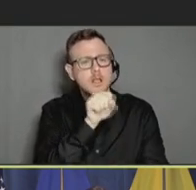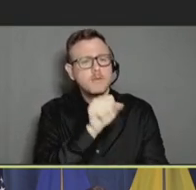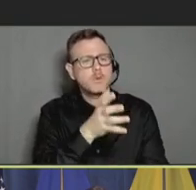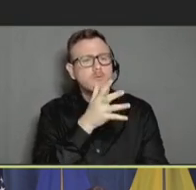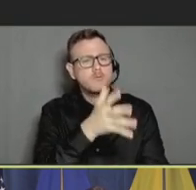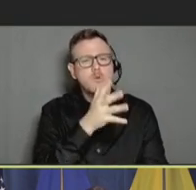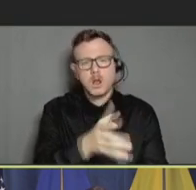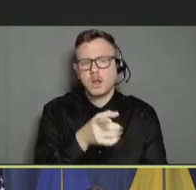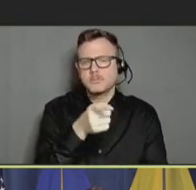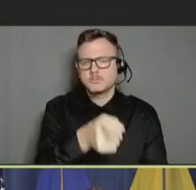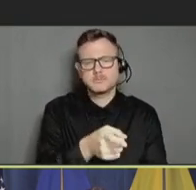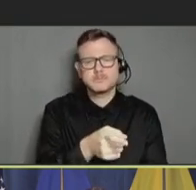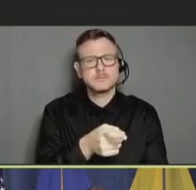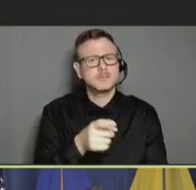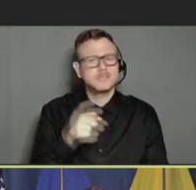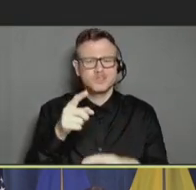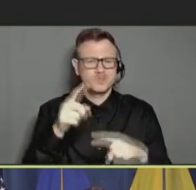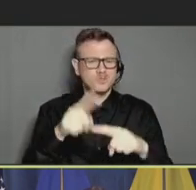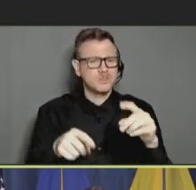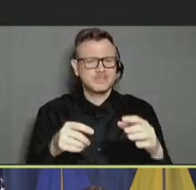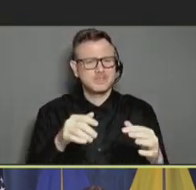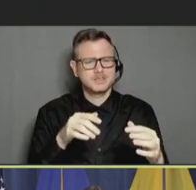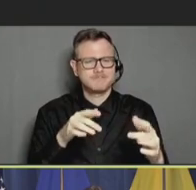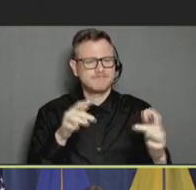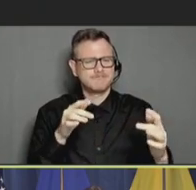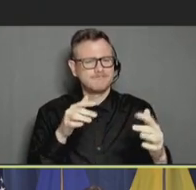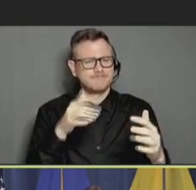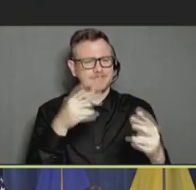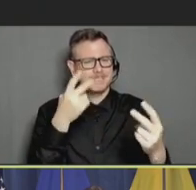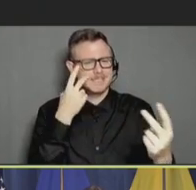loves her. And they were not able to see or touch each other safely.